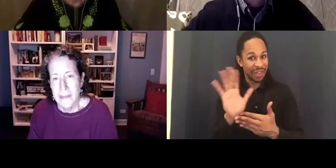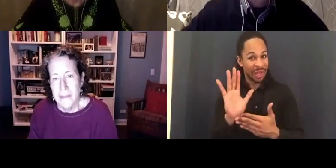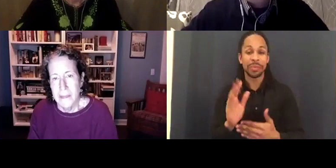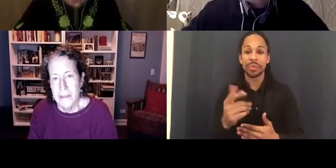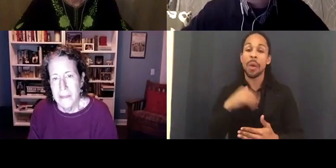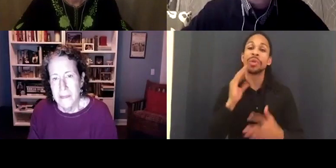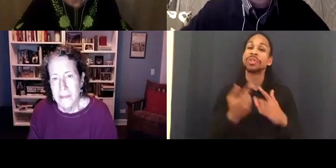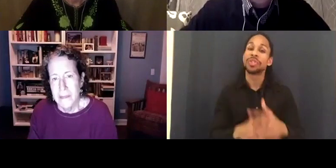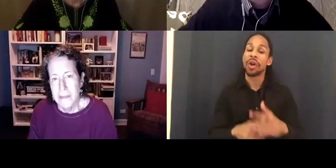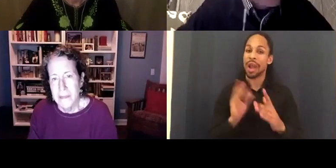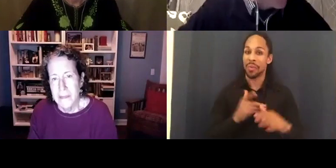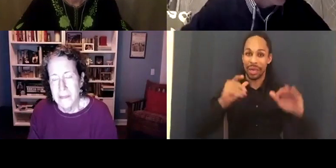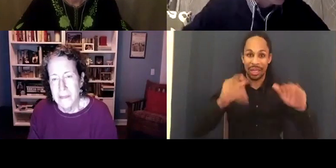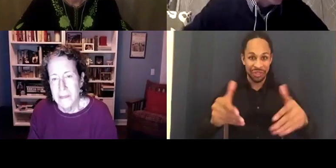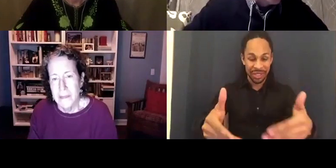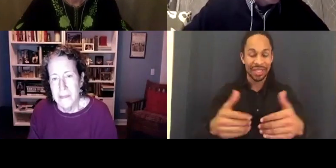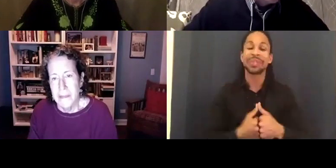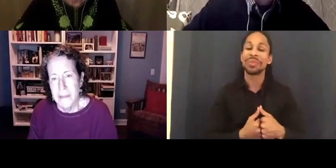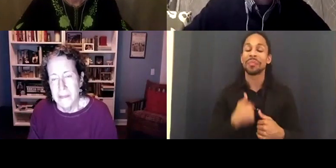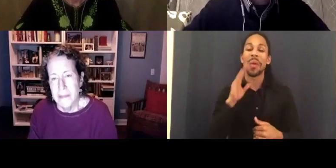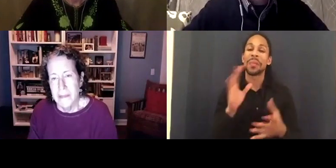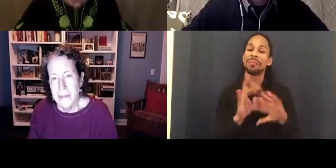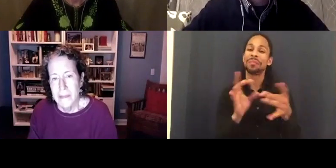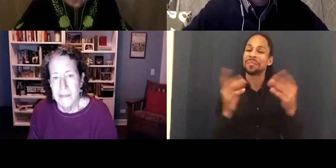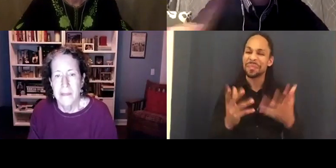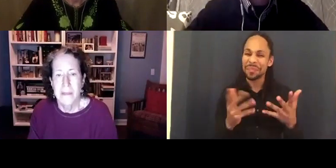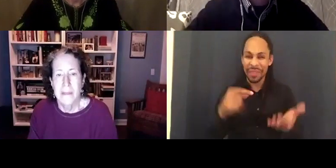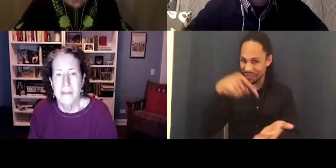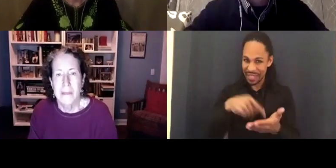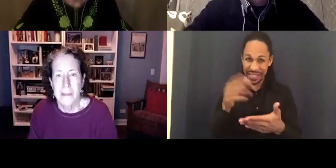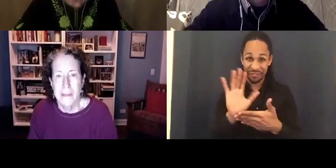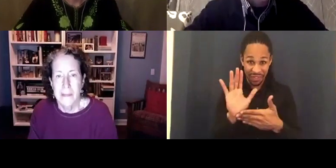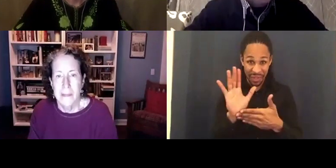Start by just saying about the film, that this film, rewatching it now again a